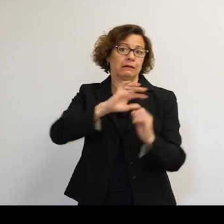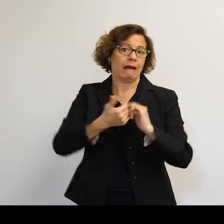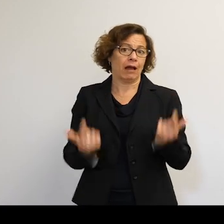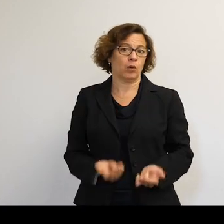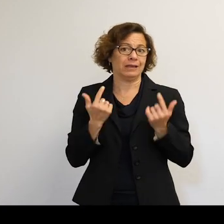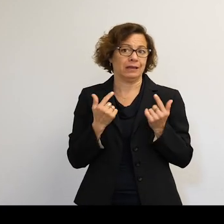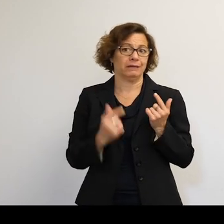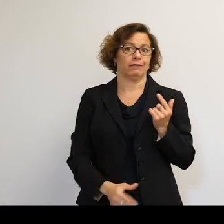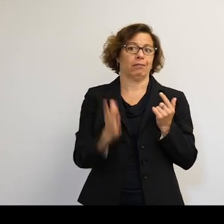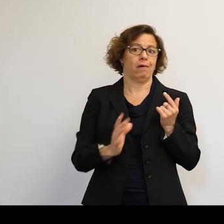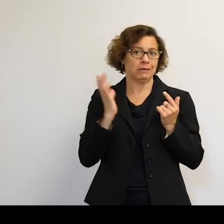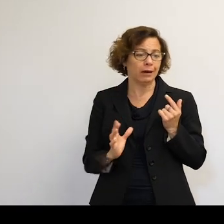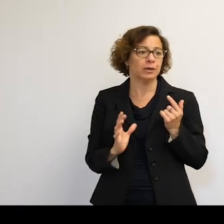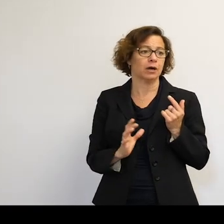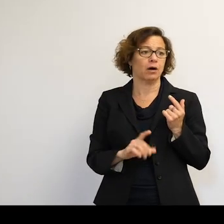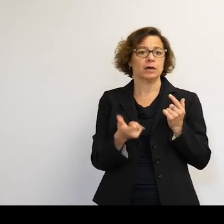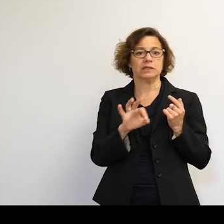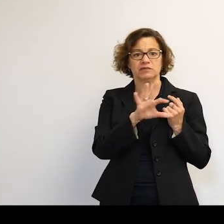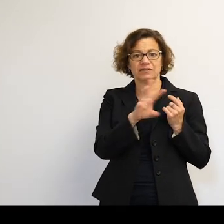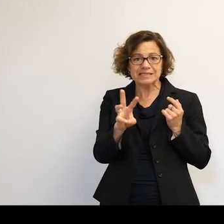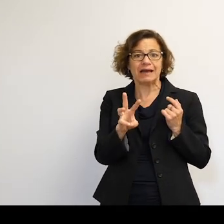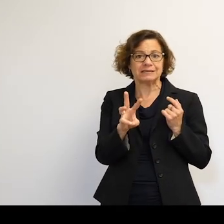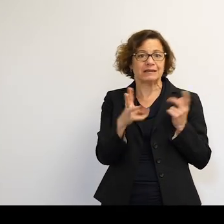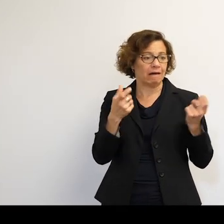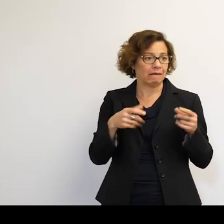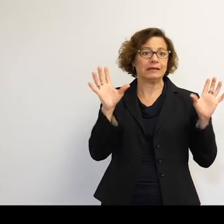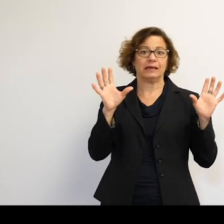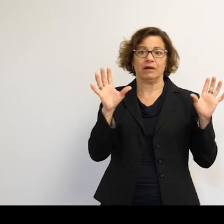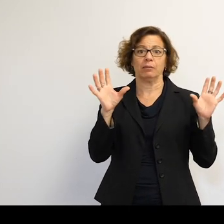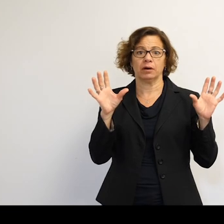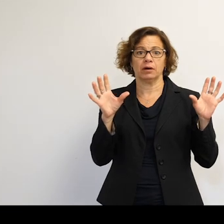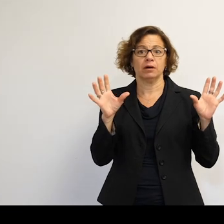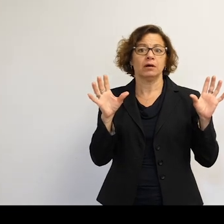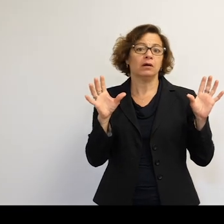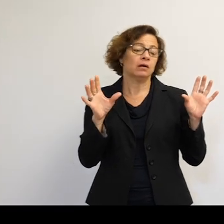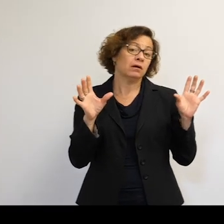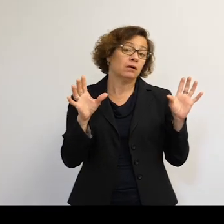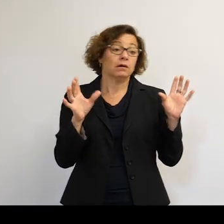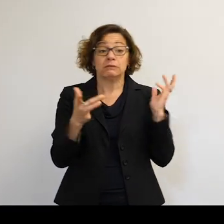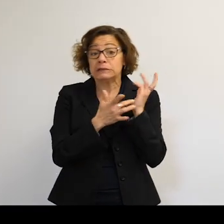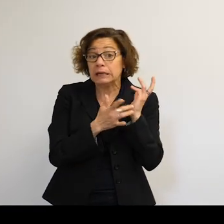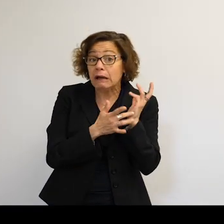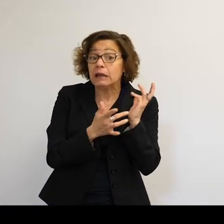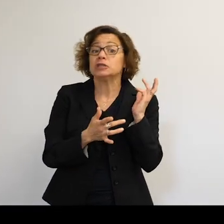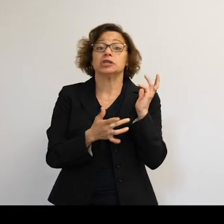and distance once upon a time-- And we would have to just give up some of our creature comforts, some of the technologies